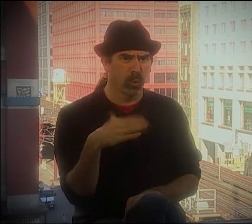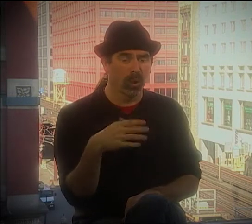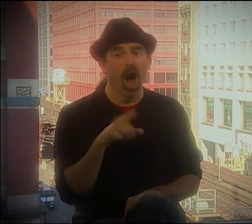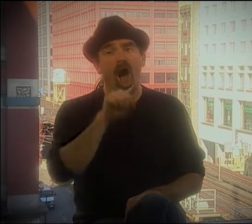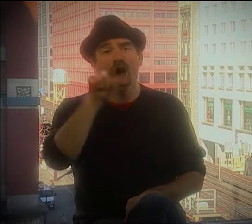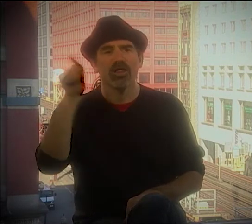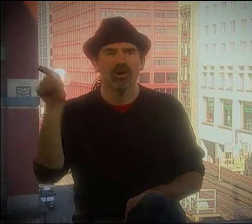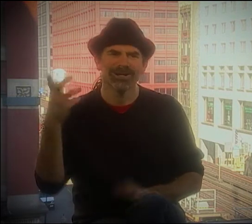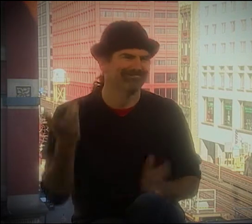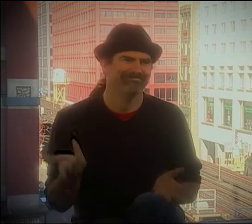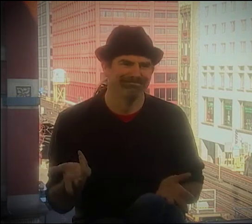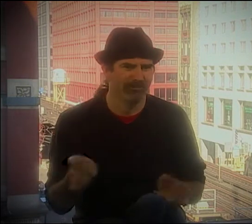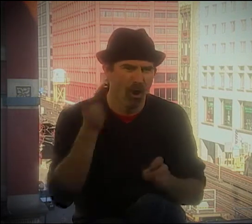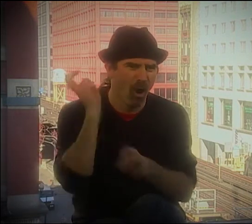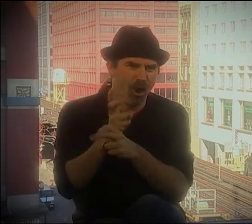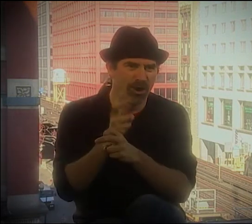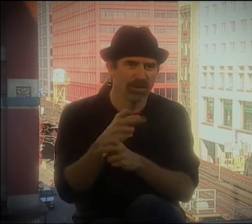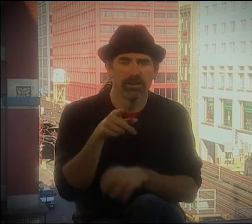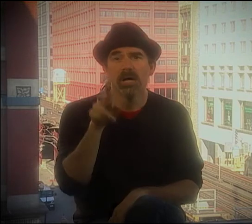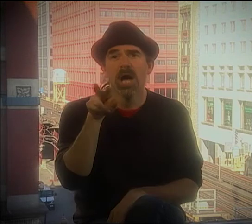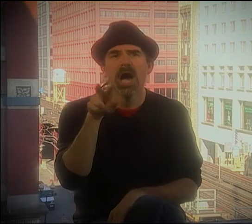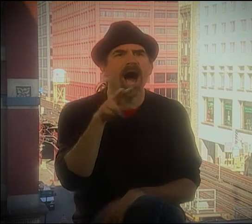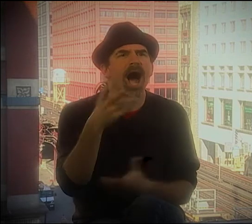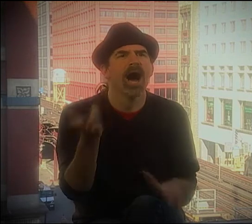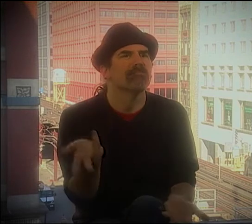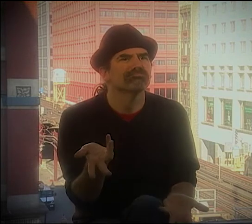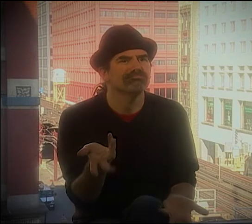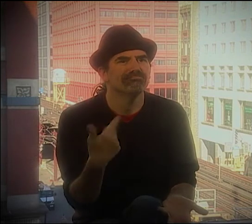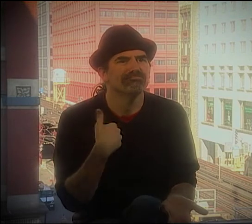HE WAS LIKE A WILD MAN, AND HE WAS SO CLEAR.